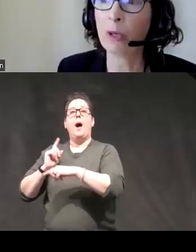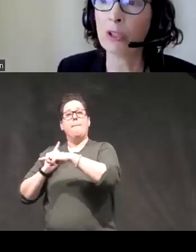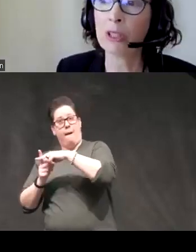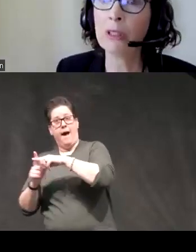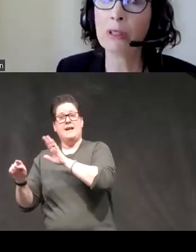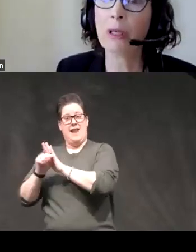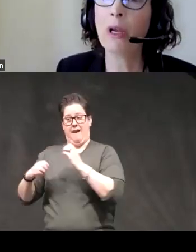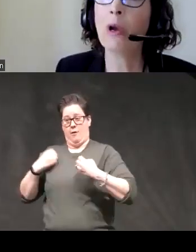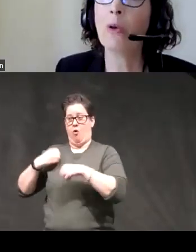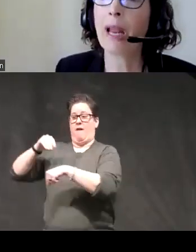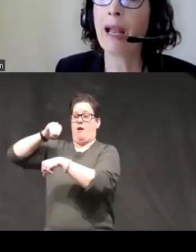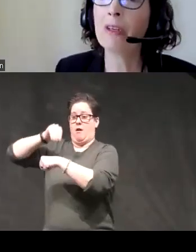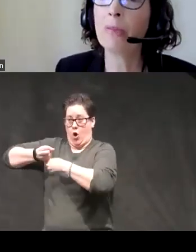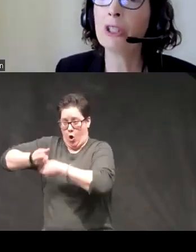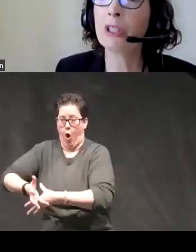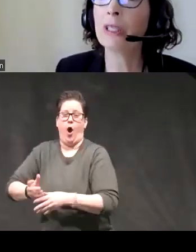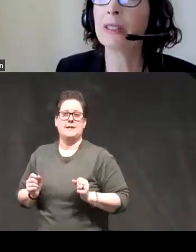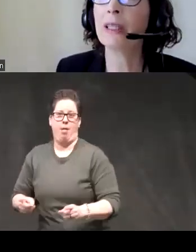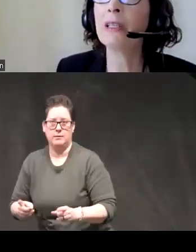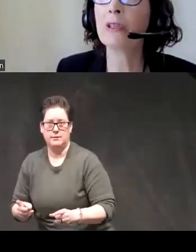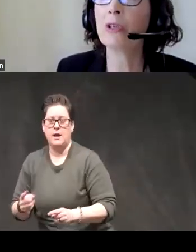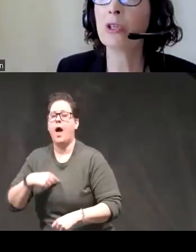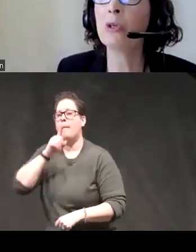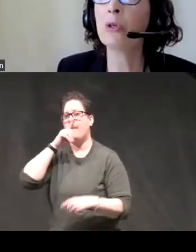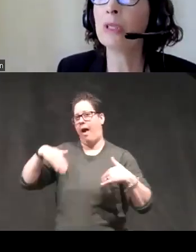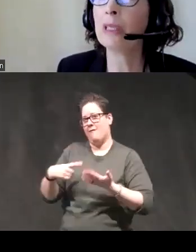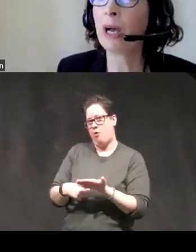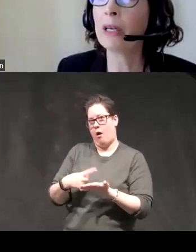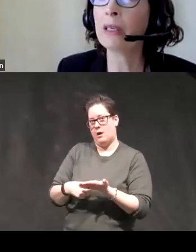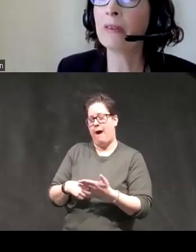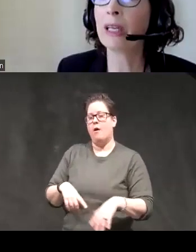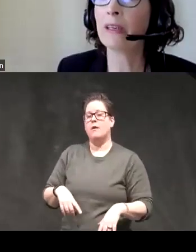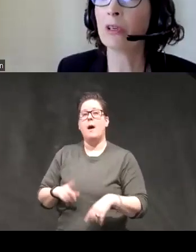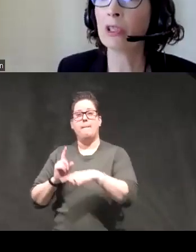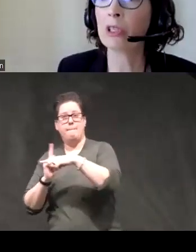emotions what I haven't mentioned is that these are two these positive and negative